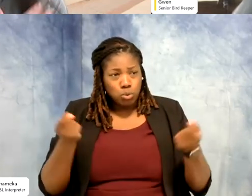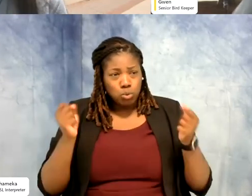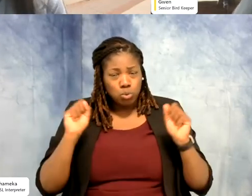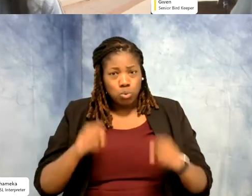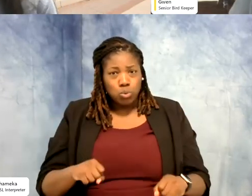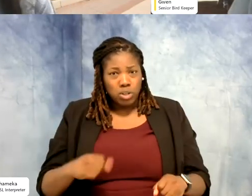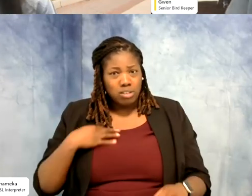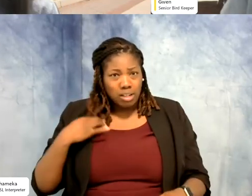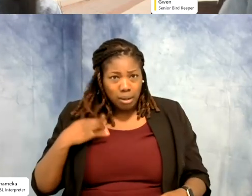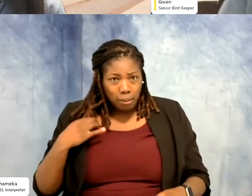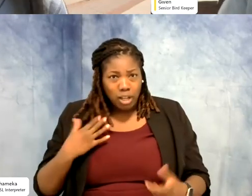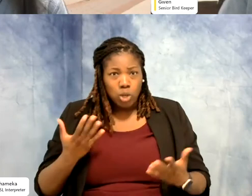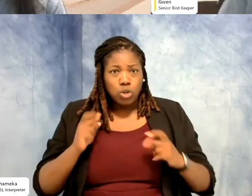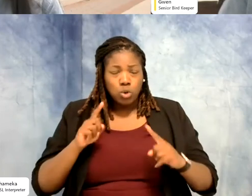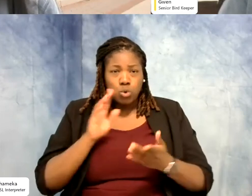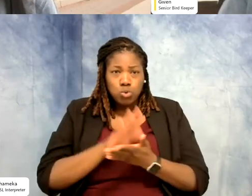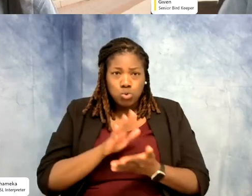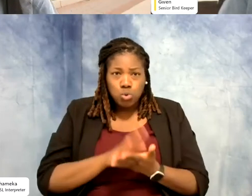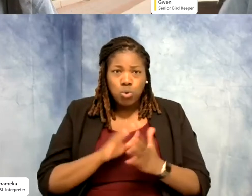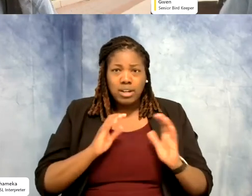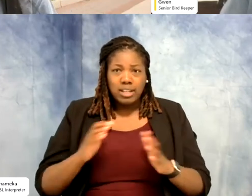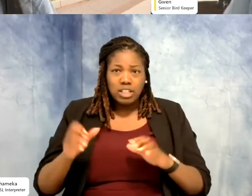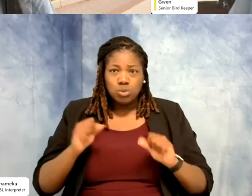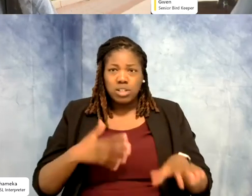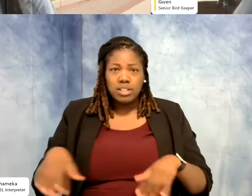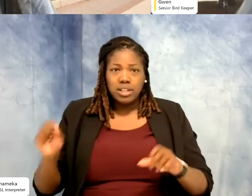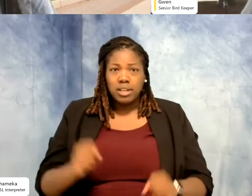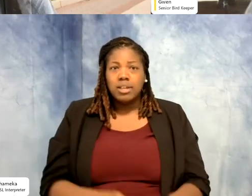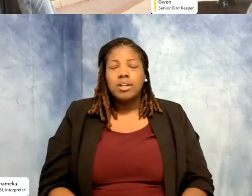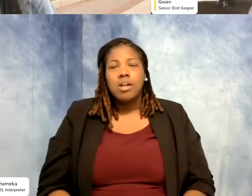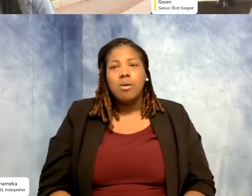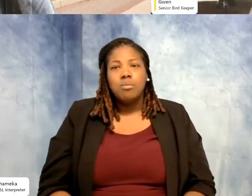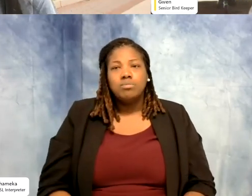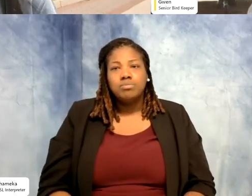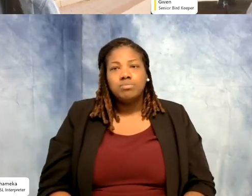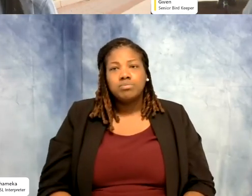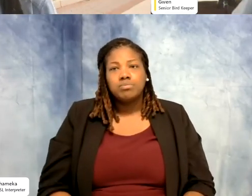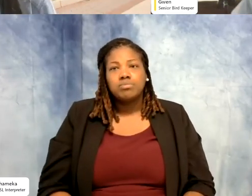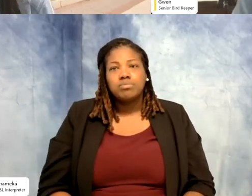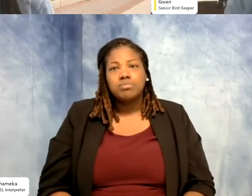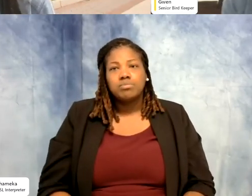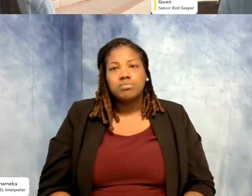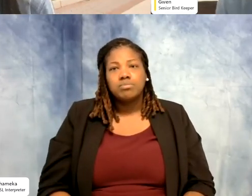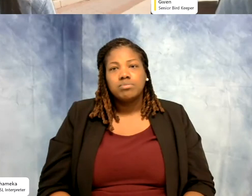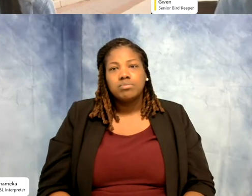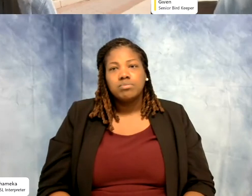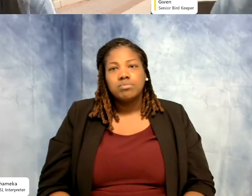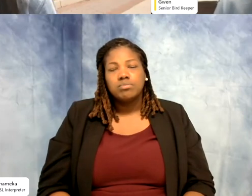want to go to school for and the classes you need to take. Um that's fantastic. Um I have one